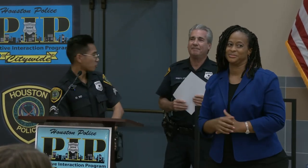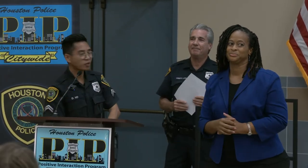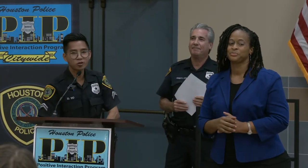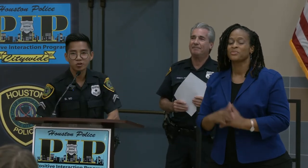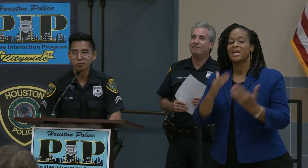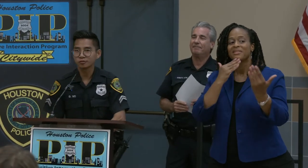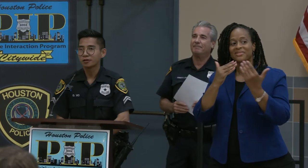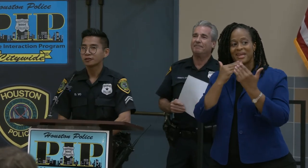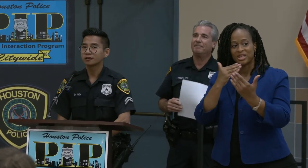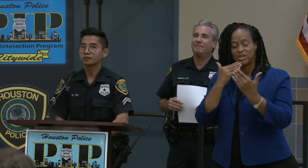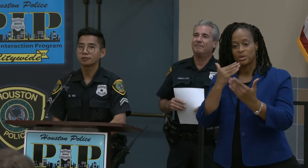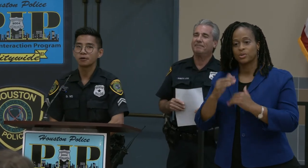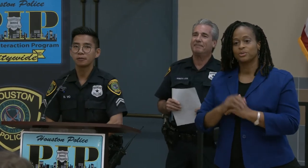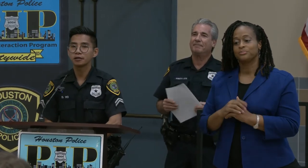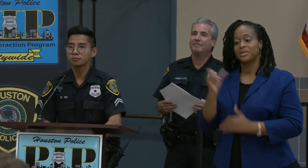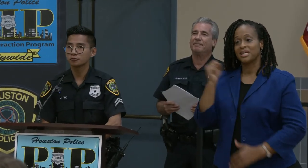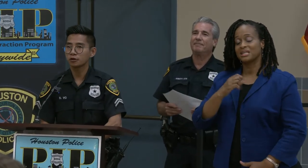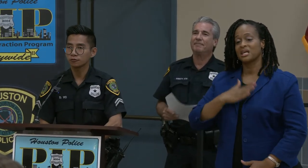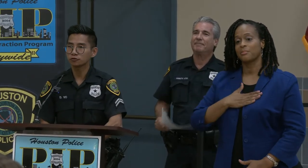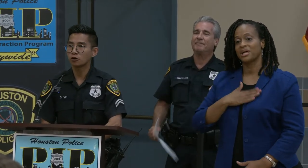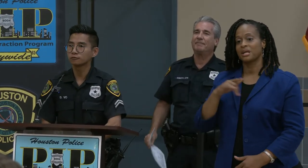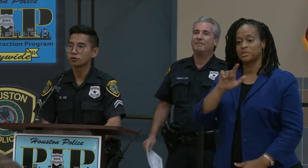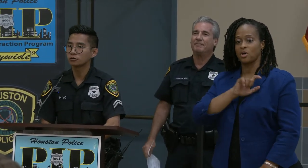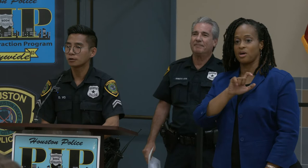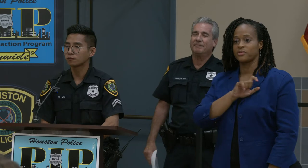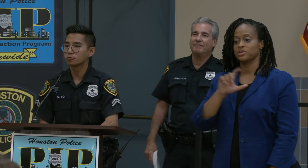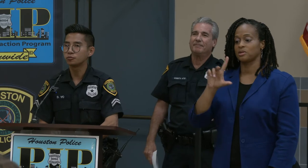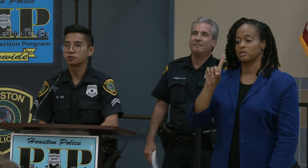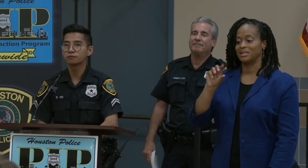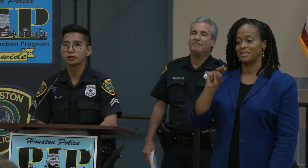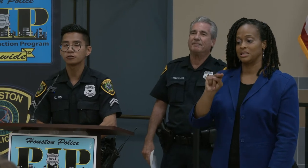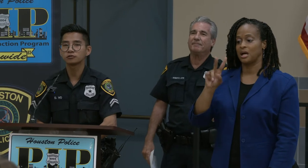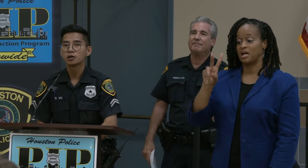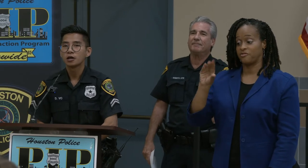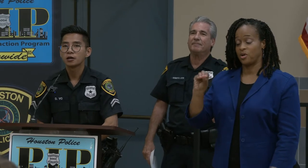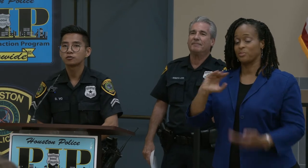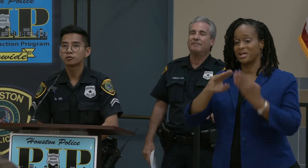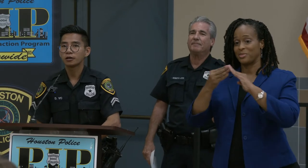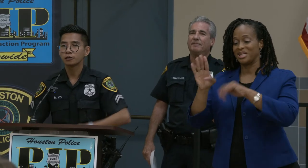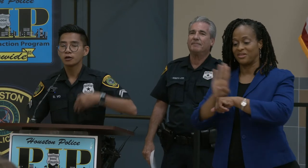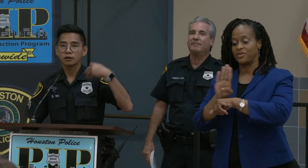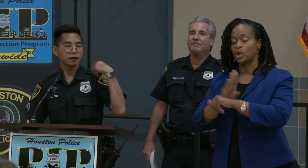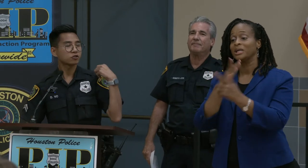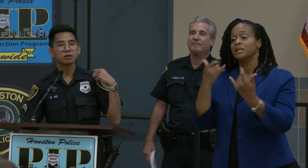Thank you, James. Yes, my name is officer Don Vo, from community affairs and today like James